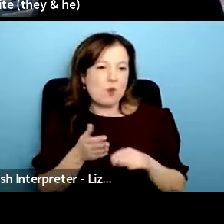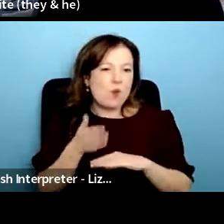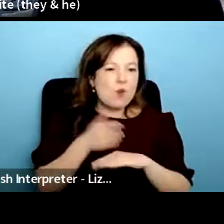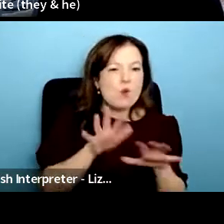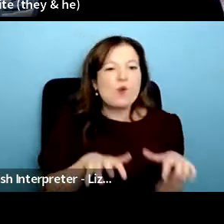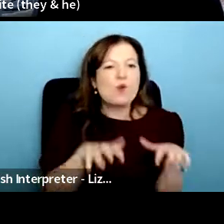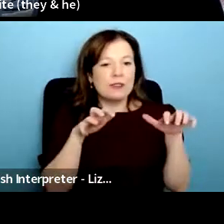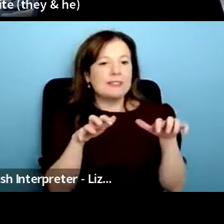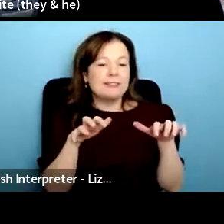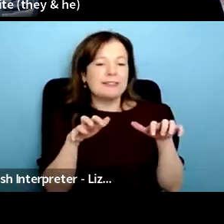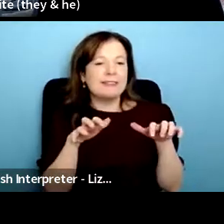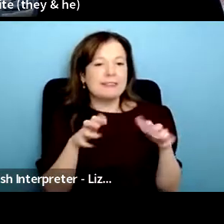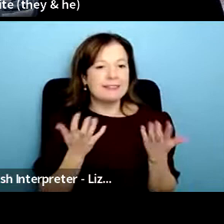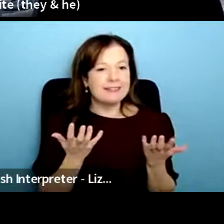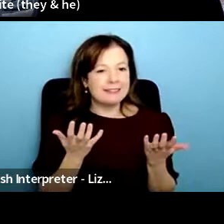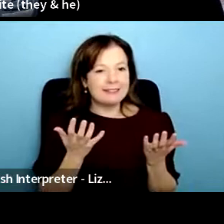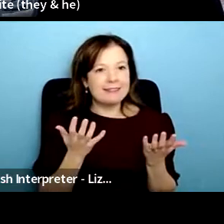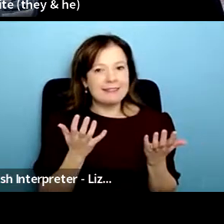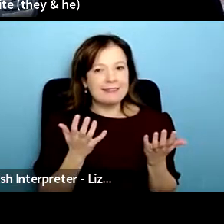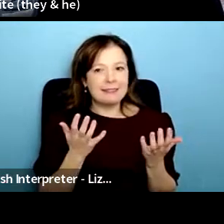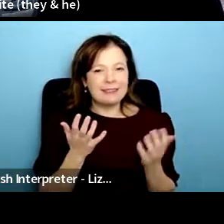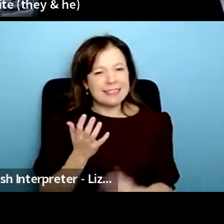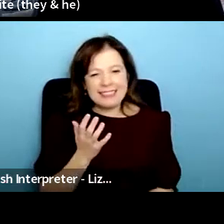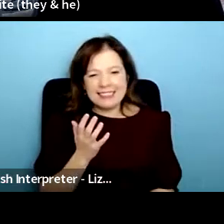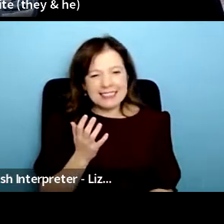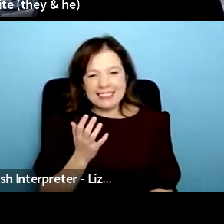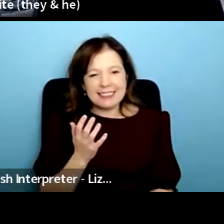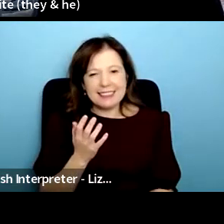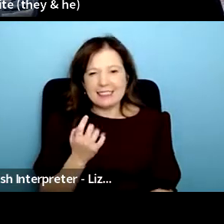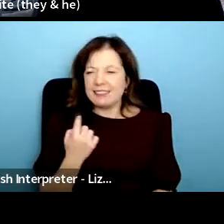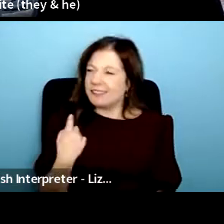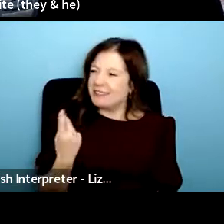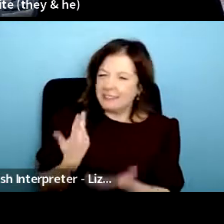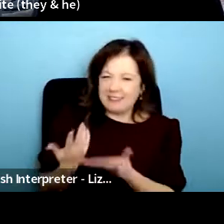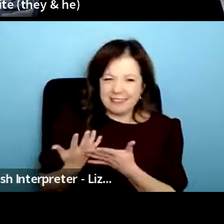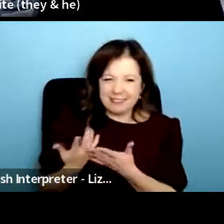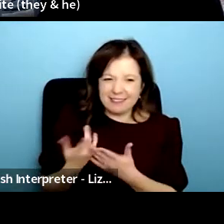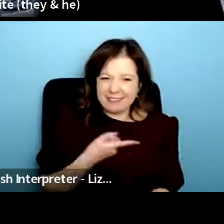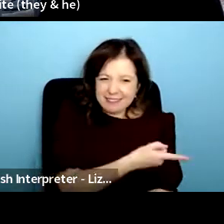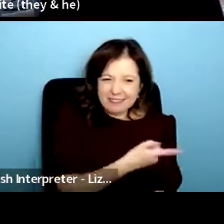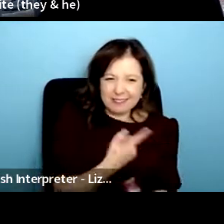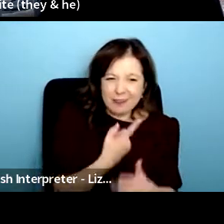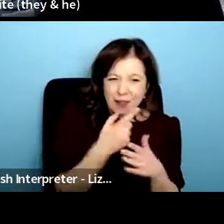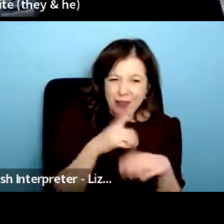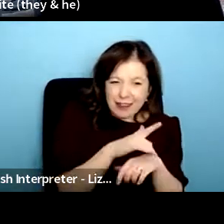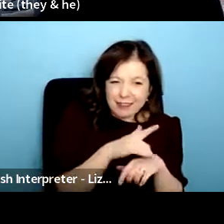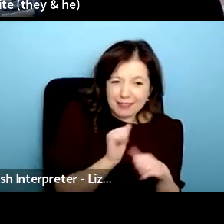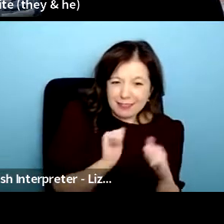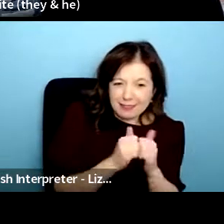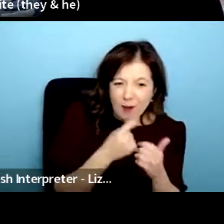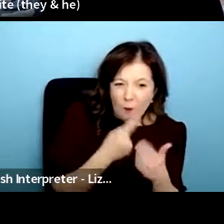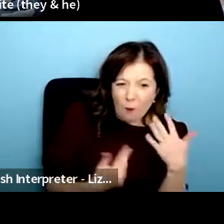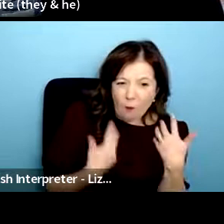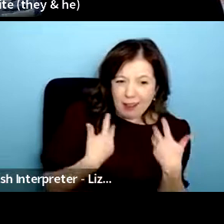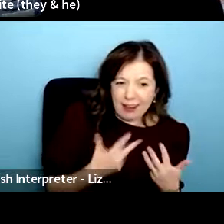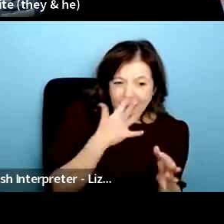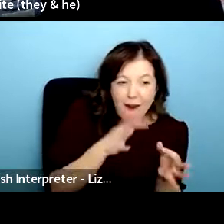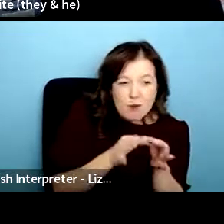have lots of money um and we're thinking we want to challenge that we want to know allow people to